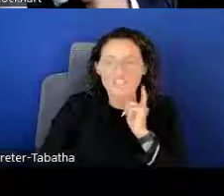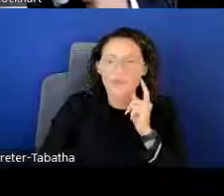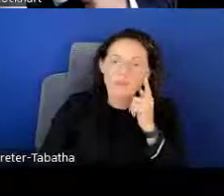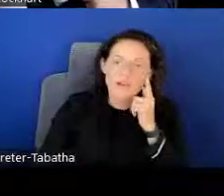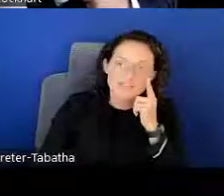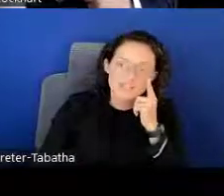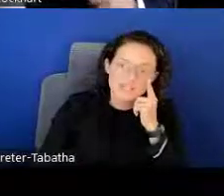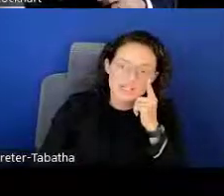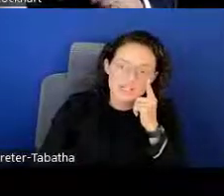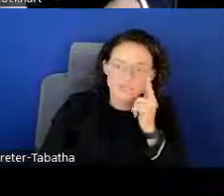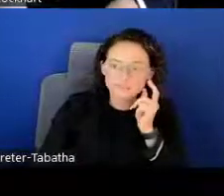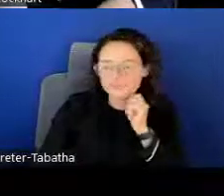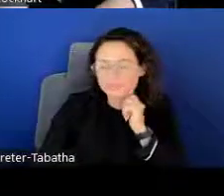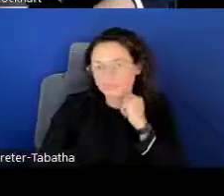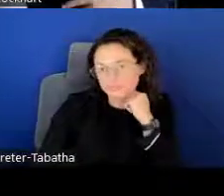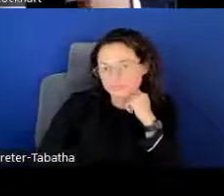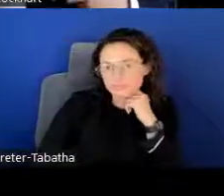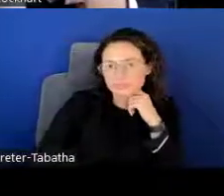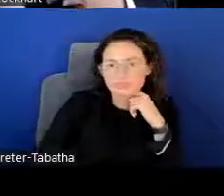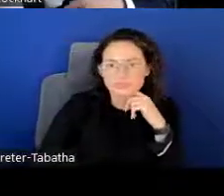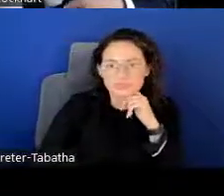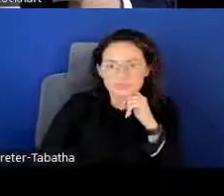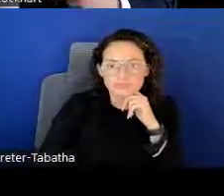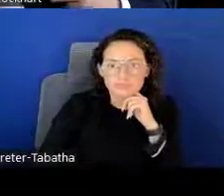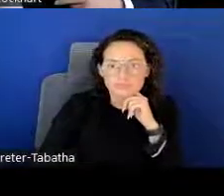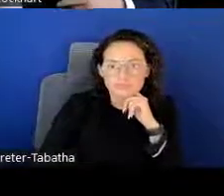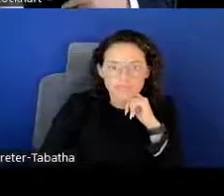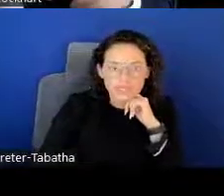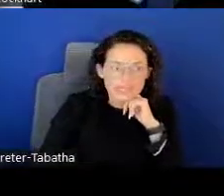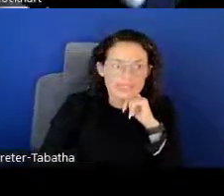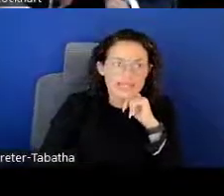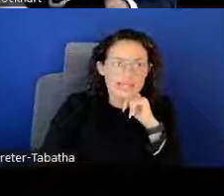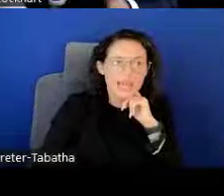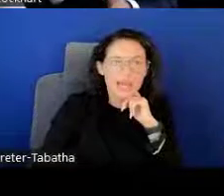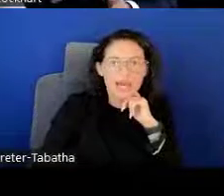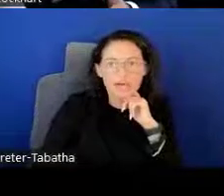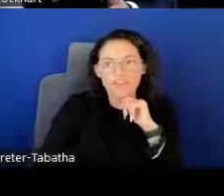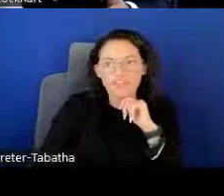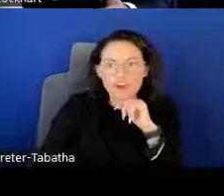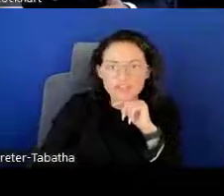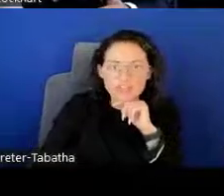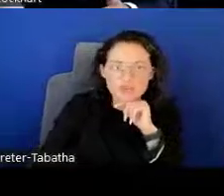So impostor syndrome is a pattern of thoughts